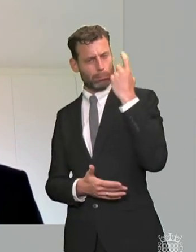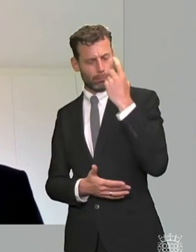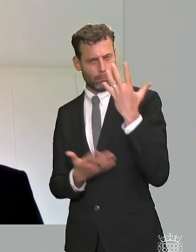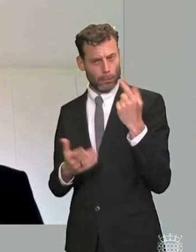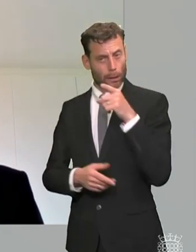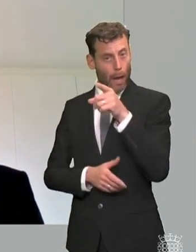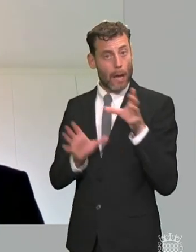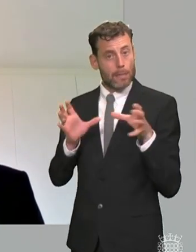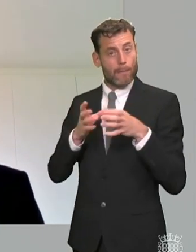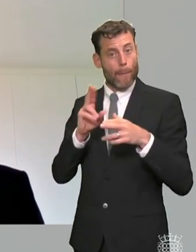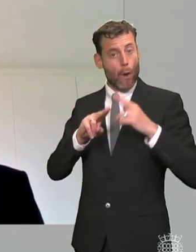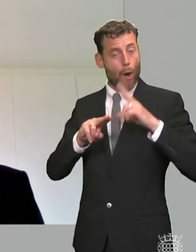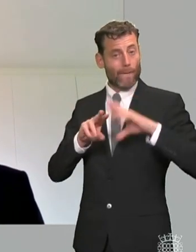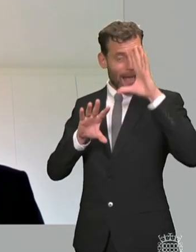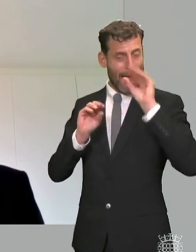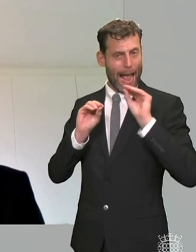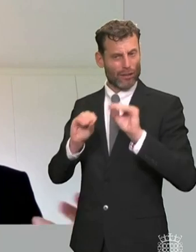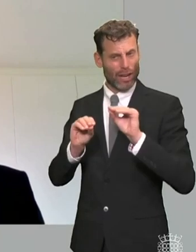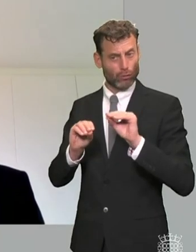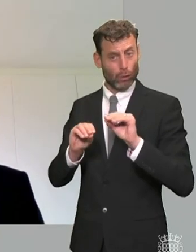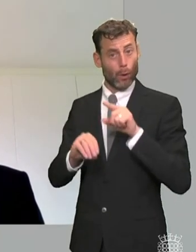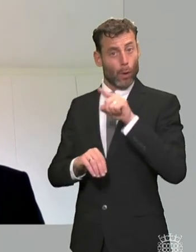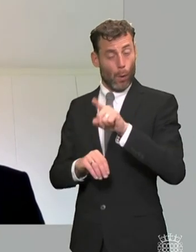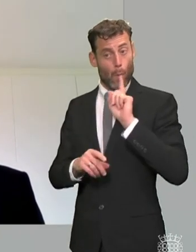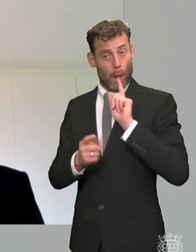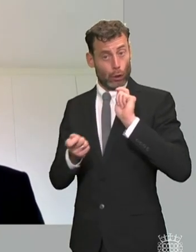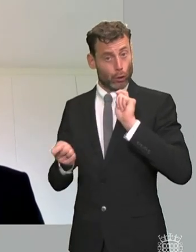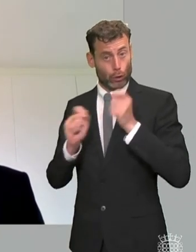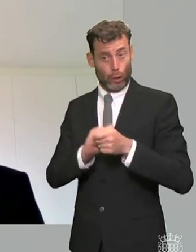or alternative um complaint mechanisms it's certainly not something they've spoken to us about